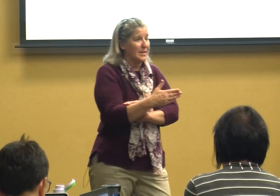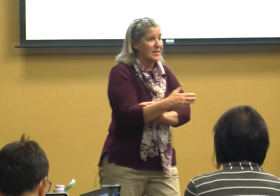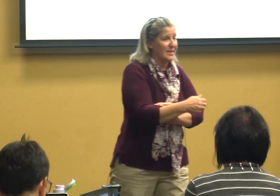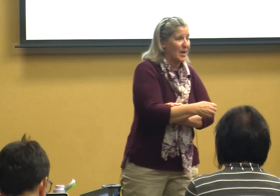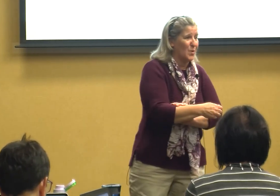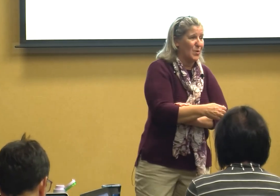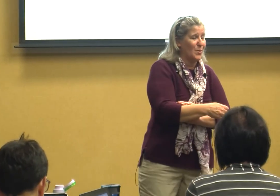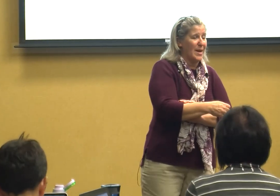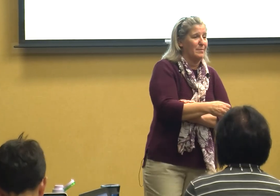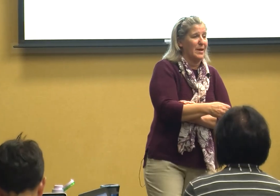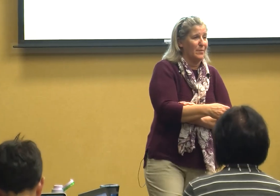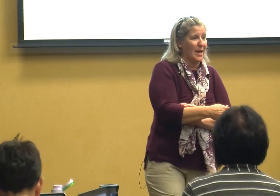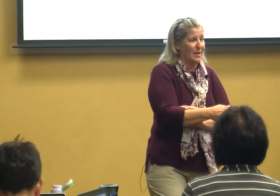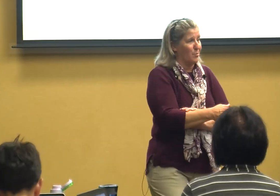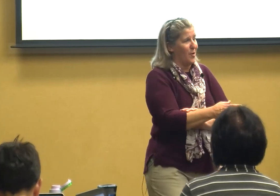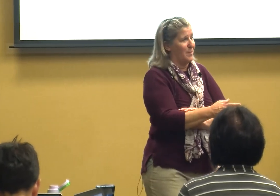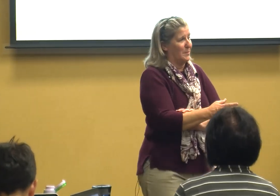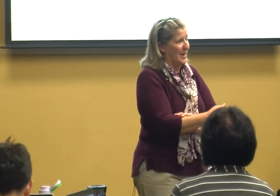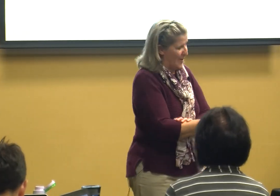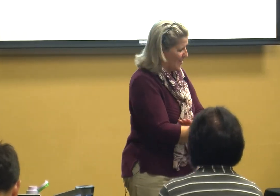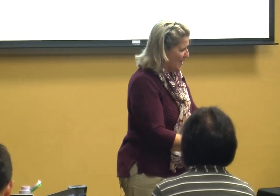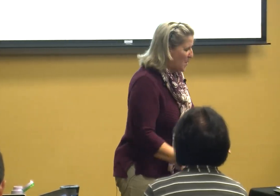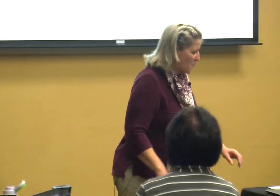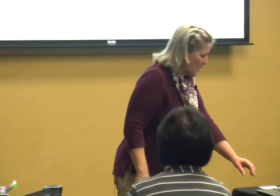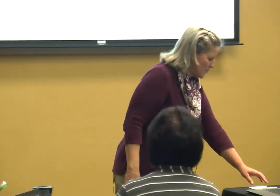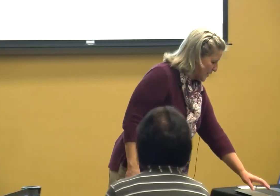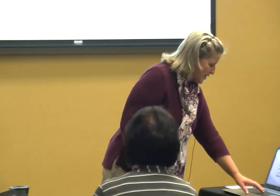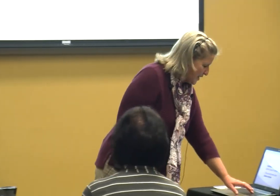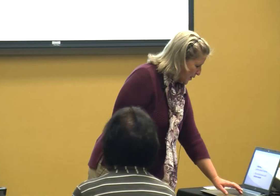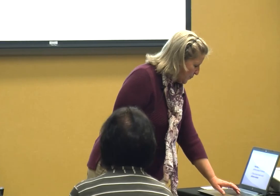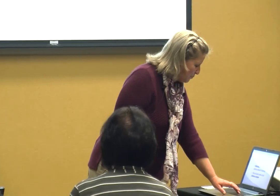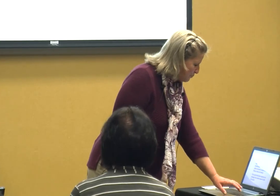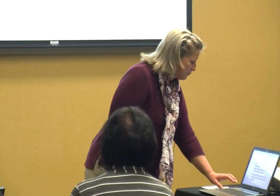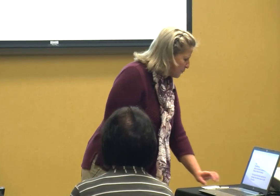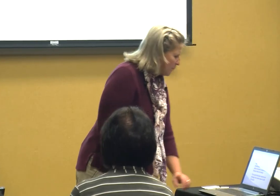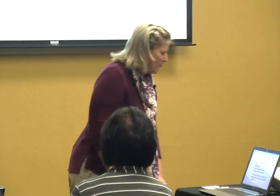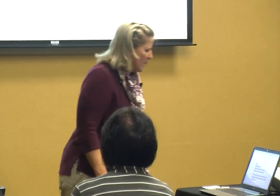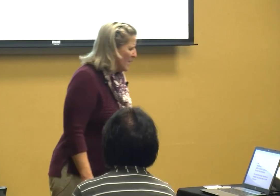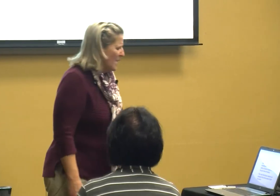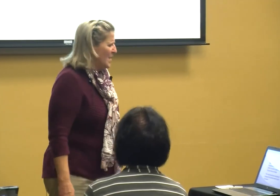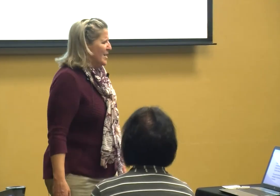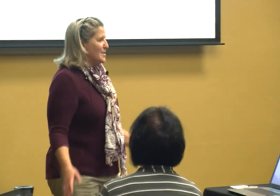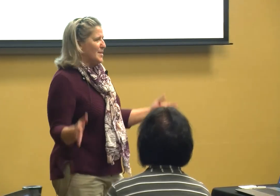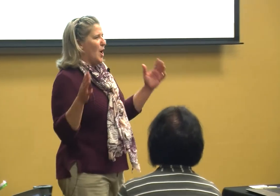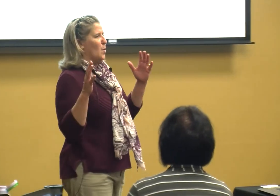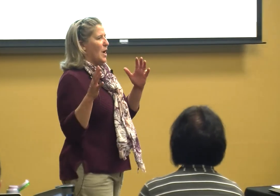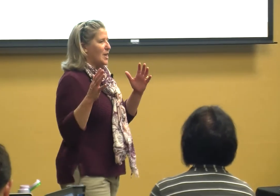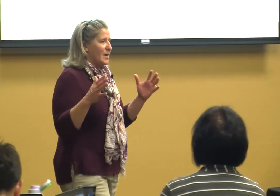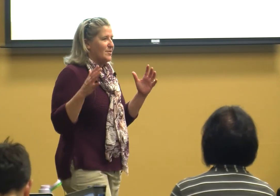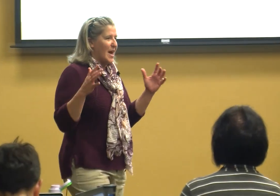and go oh wait a minute we got a little problem here what are we going to do so a lot of times